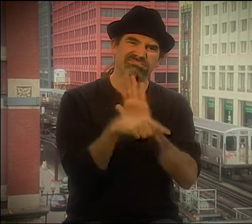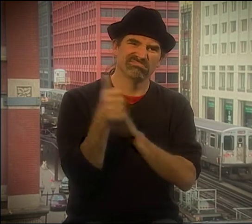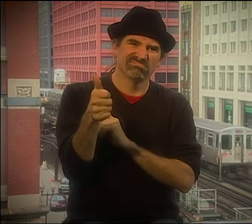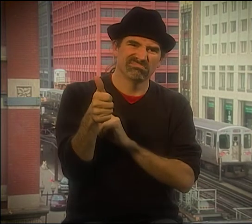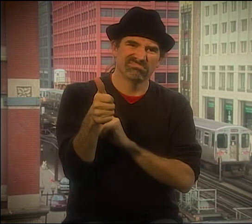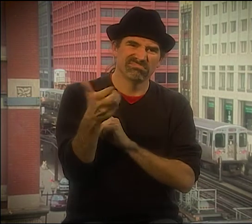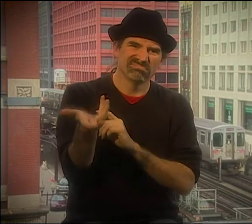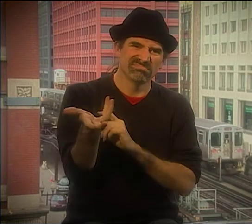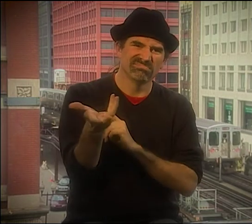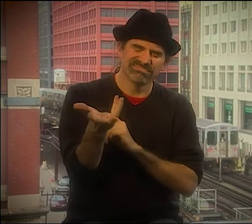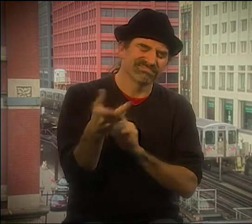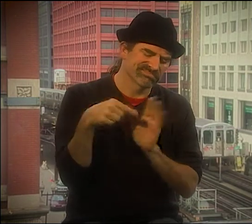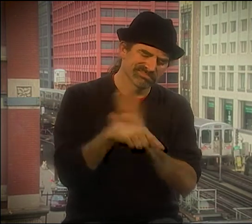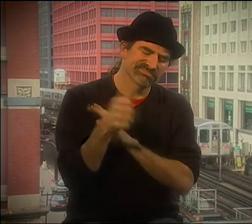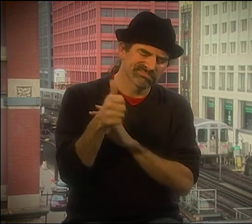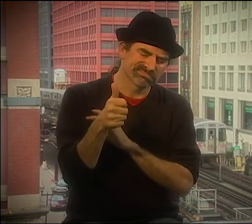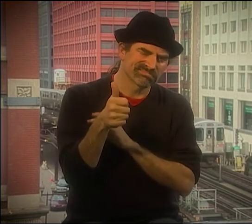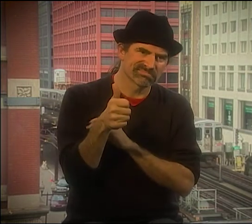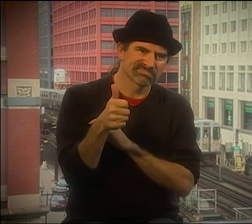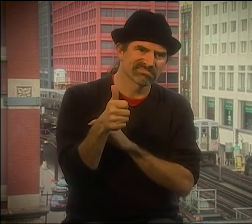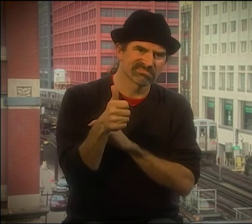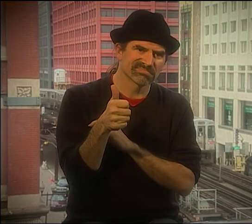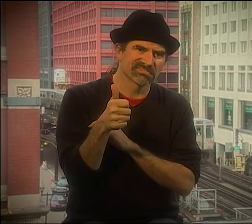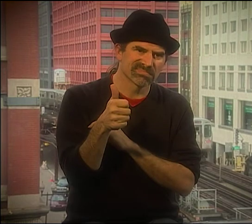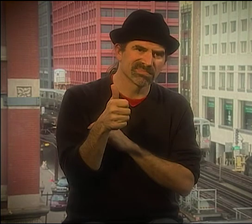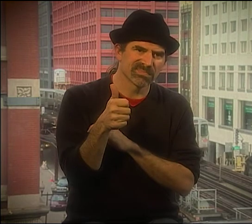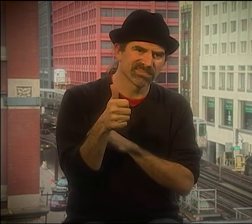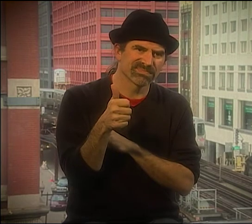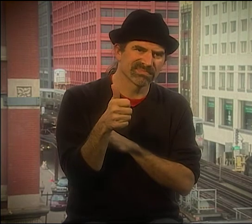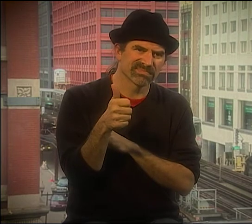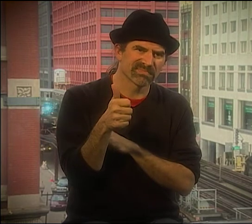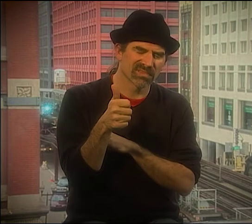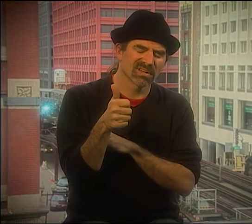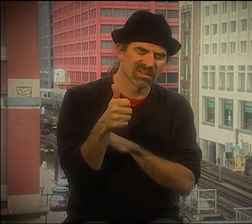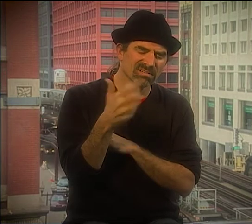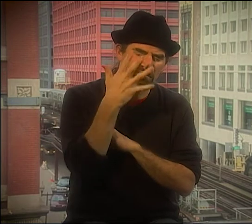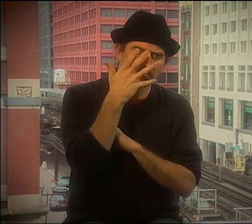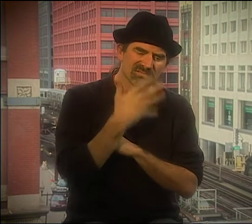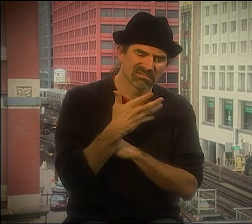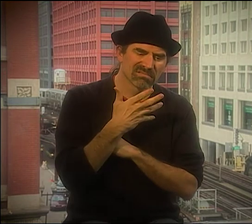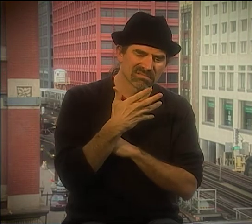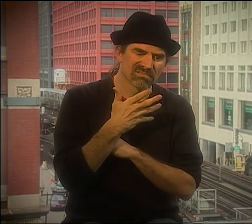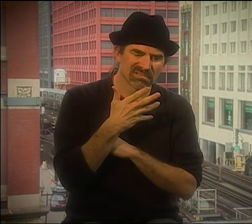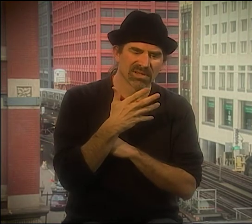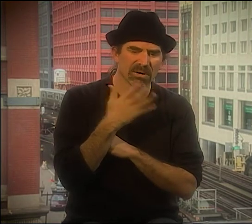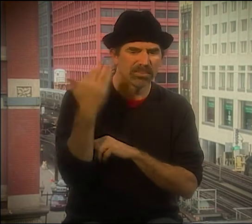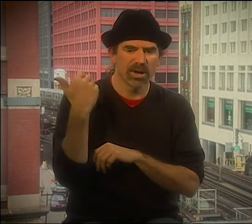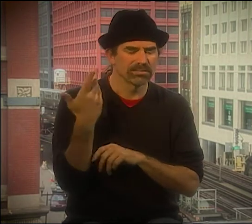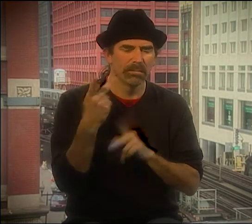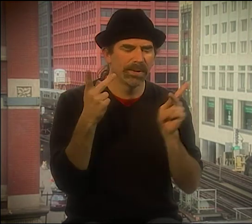OF ALL THOSE LANGUAGES AND PUTS THEM TOGETHER OUT ON HIS HANDS. I THINK DIRKSEN HAS ONE VIDEOTAPE OF HIS.